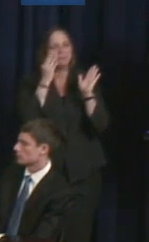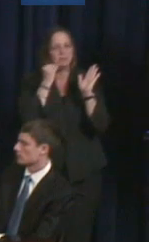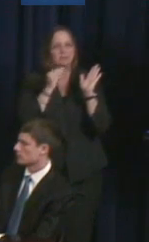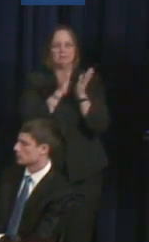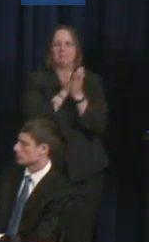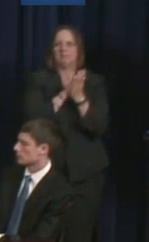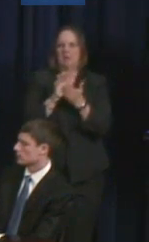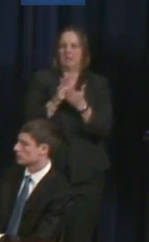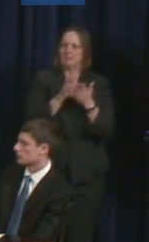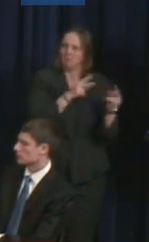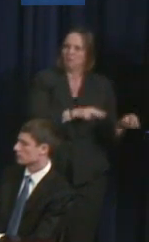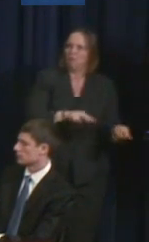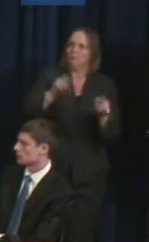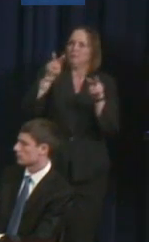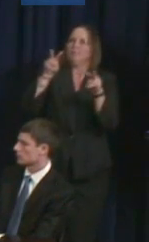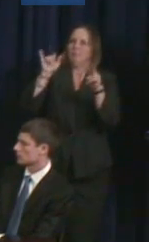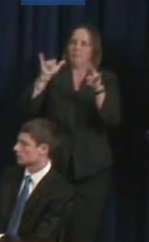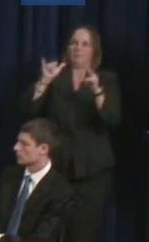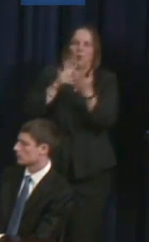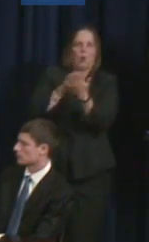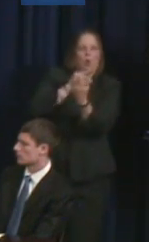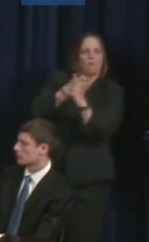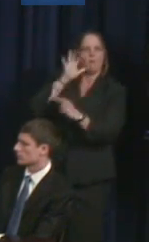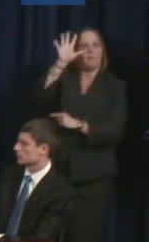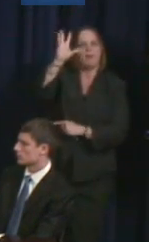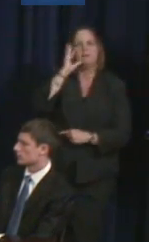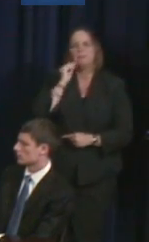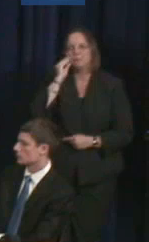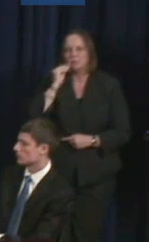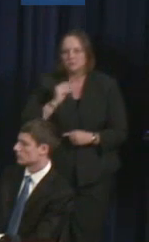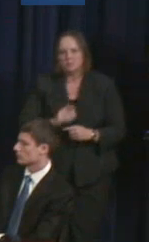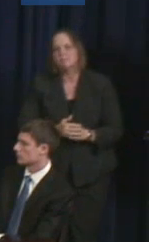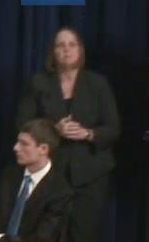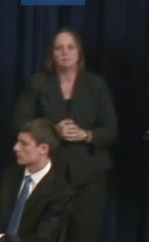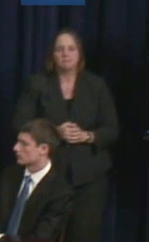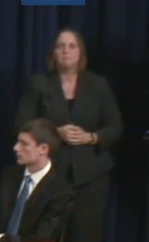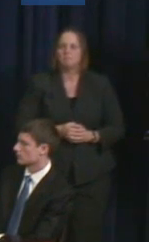And, you know, when you're a young teenager sometimes the